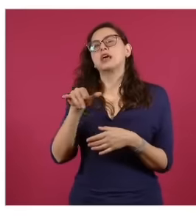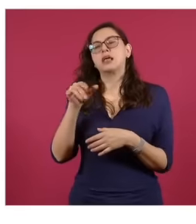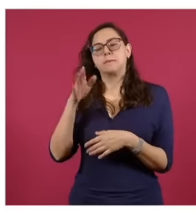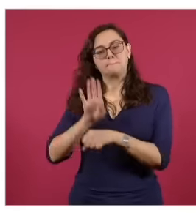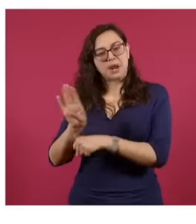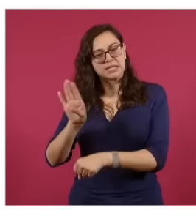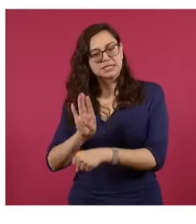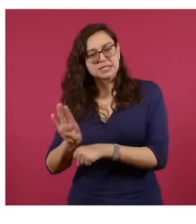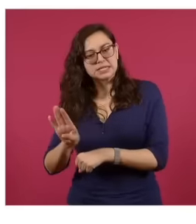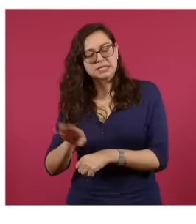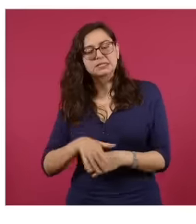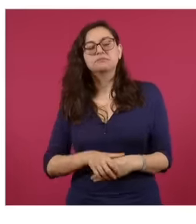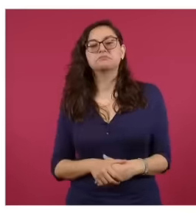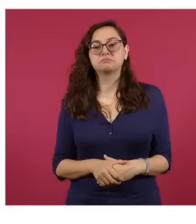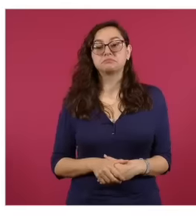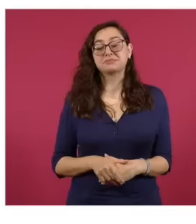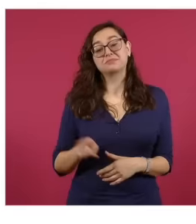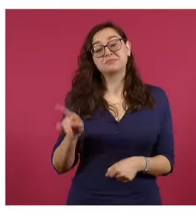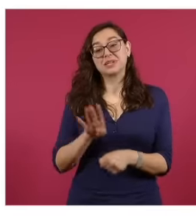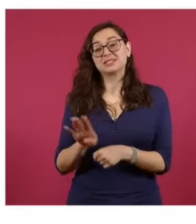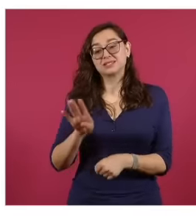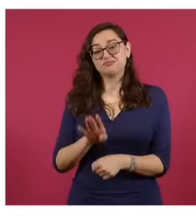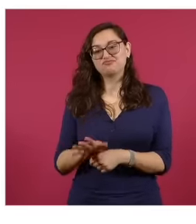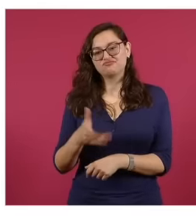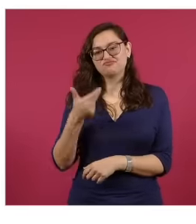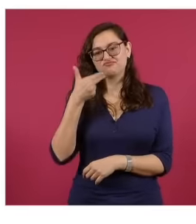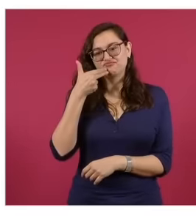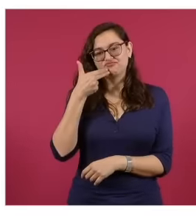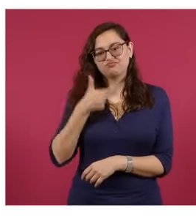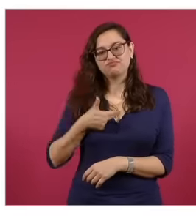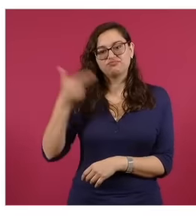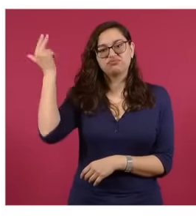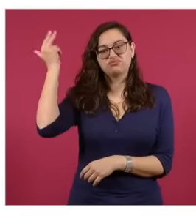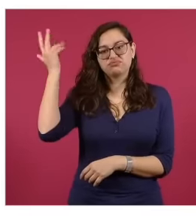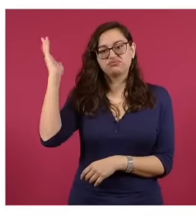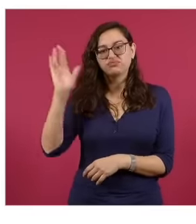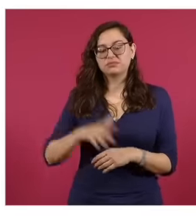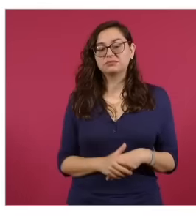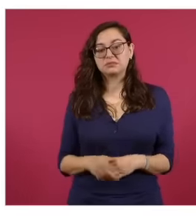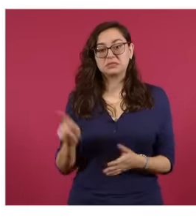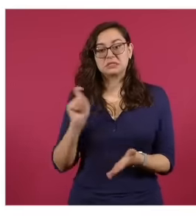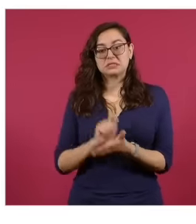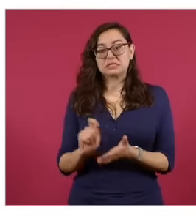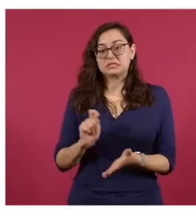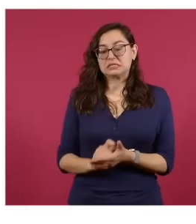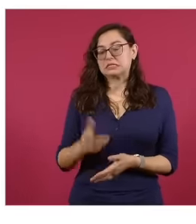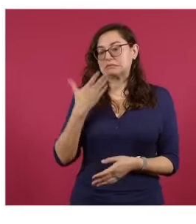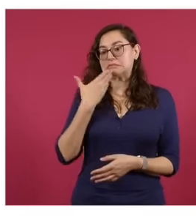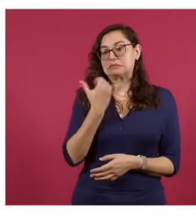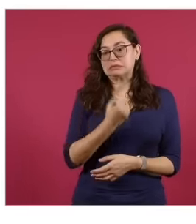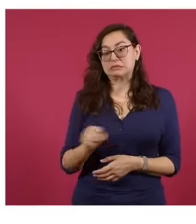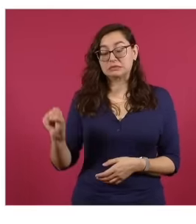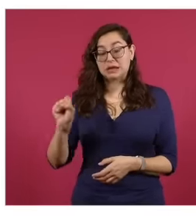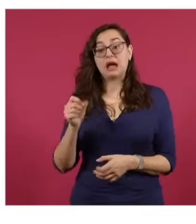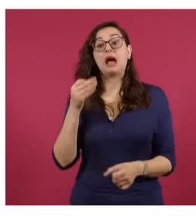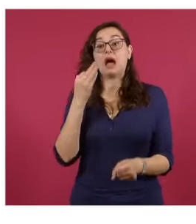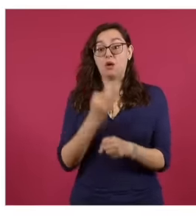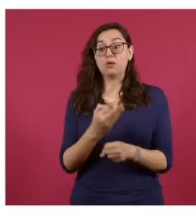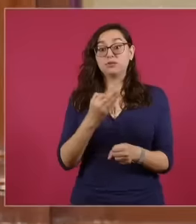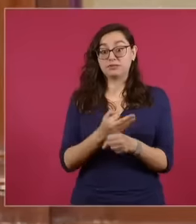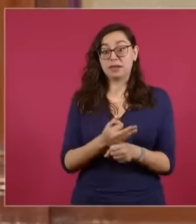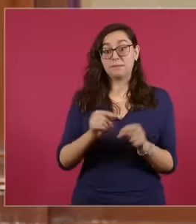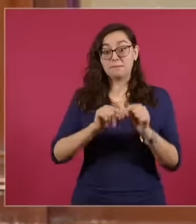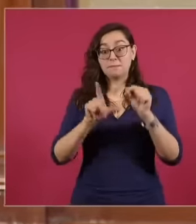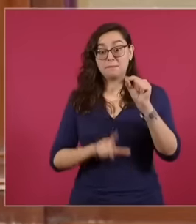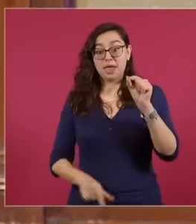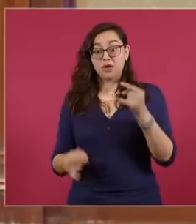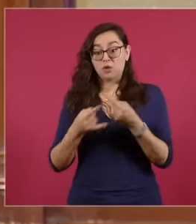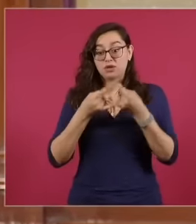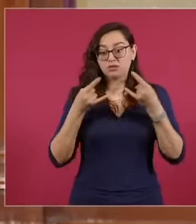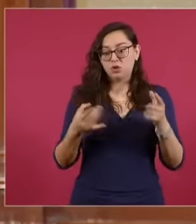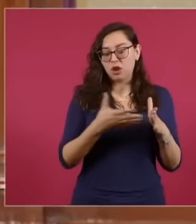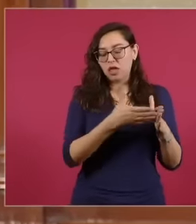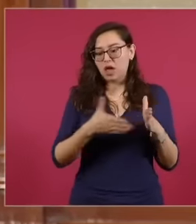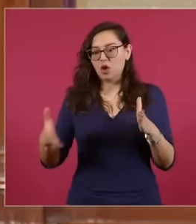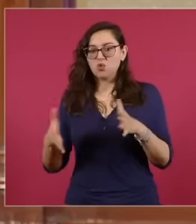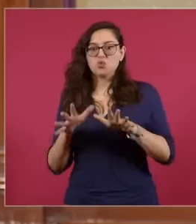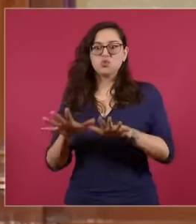there a great writer committed suicide we are living a moment So he is book